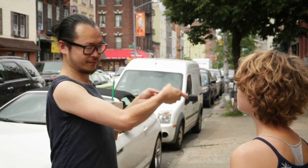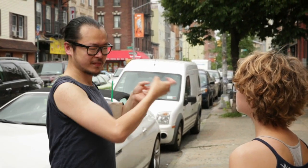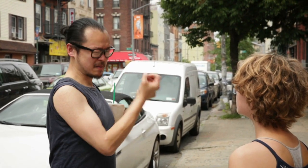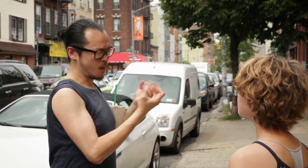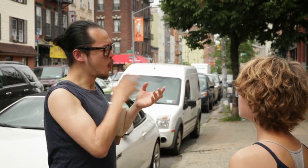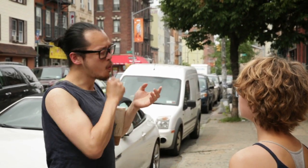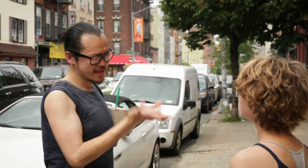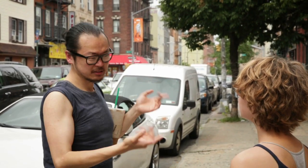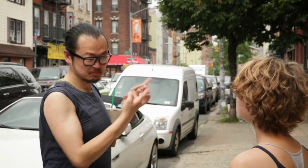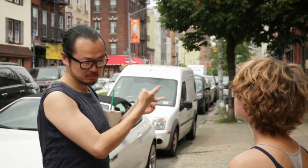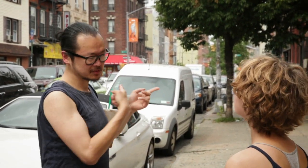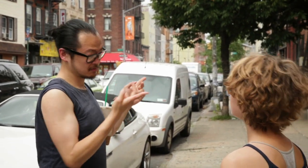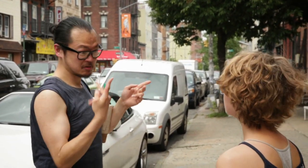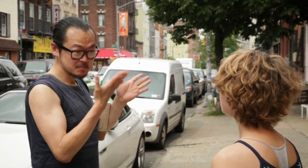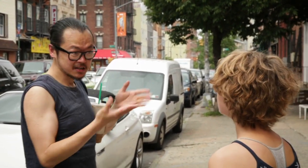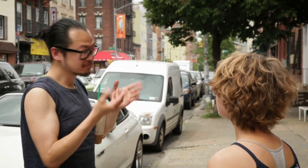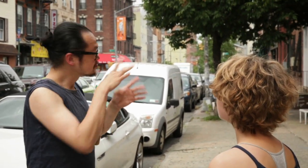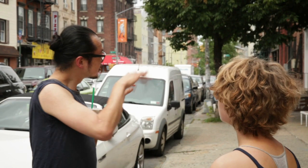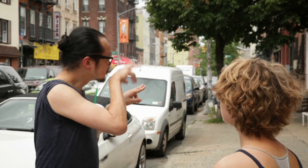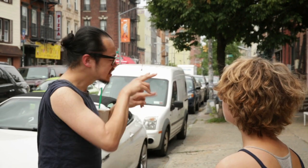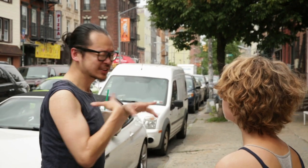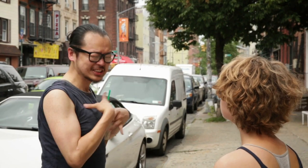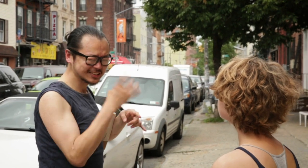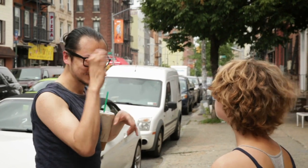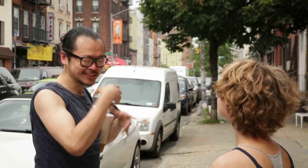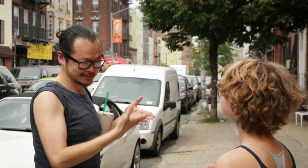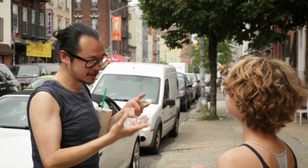There are many interesting and strange things here.